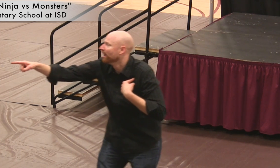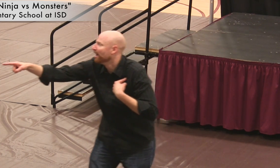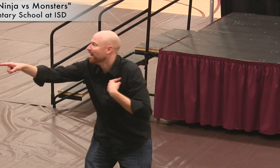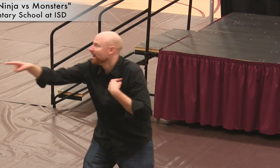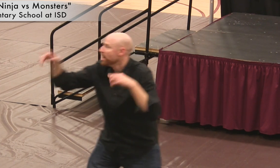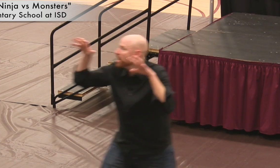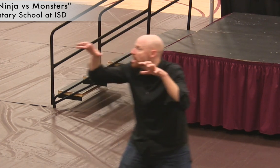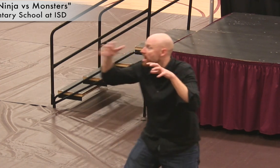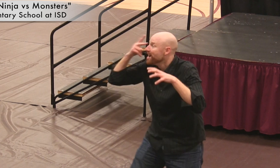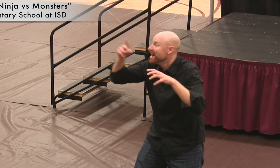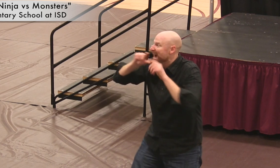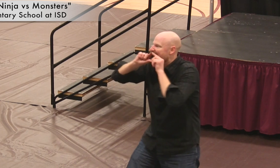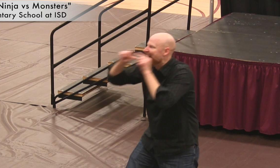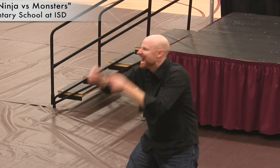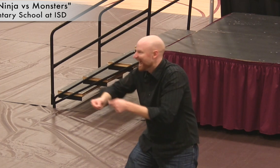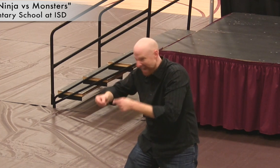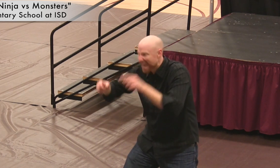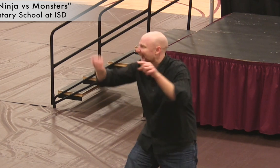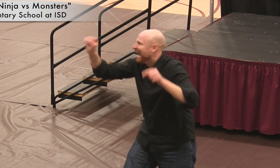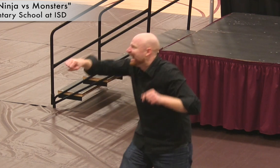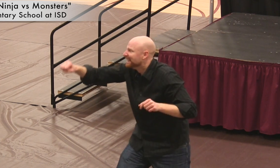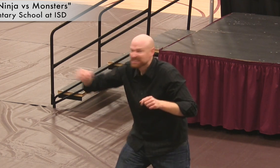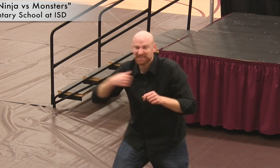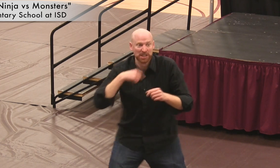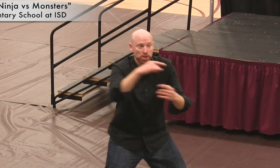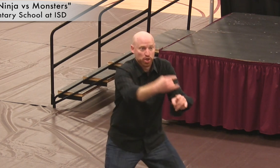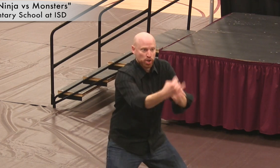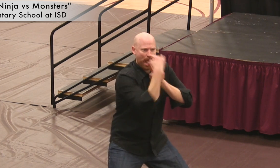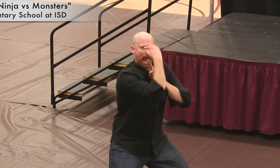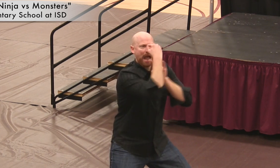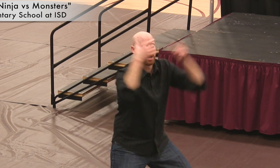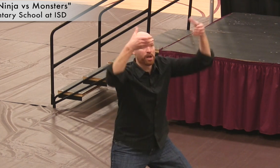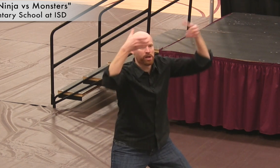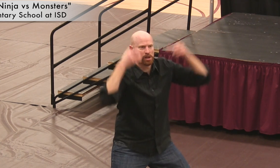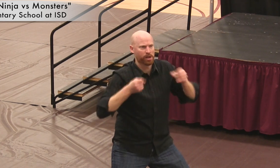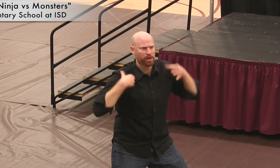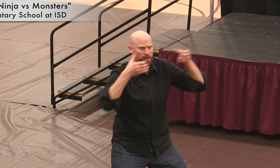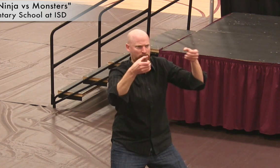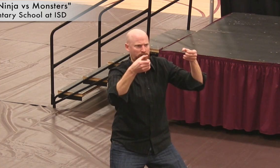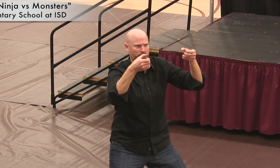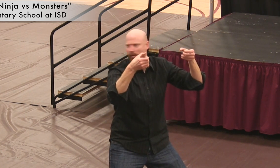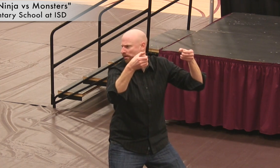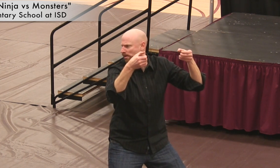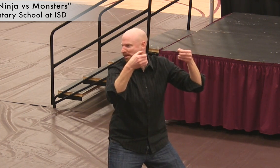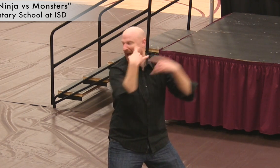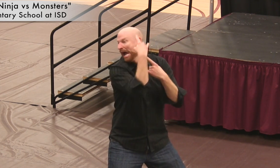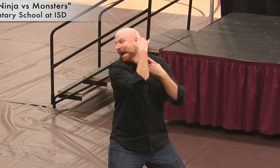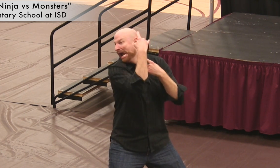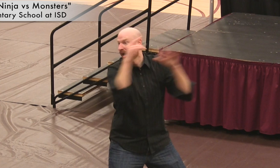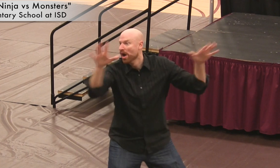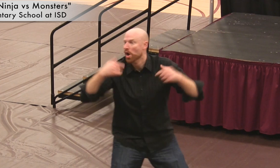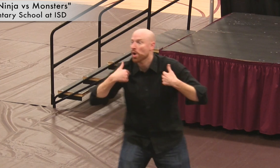[audience comments] True, those are huge fangs! [depicts Deaf Ninja staring down the mouth of the tiger]